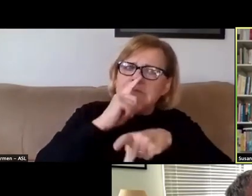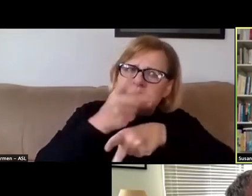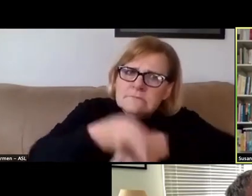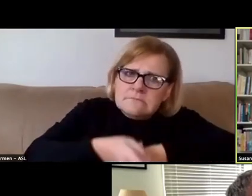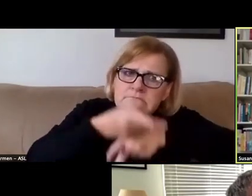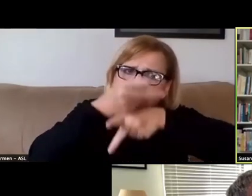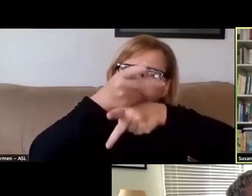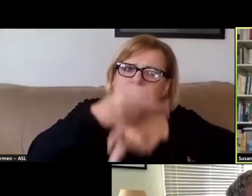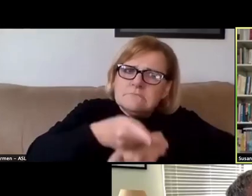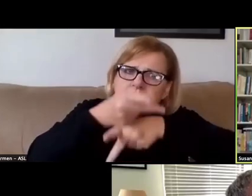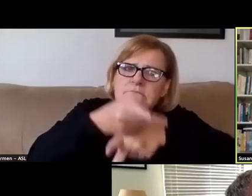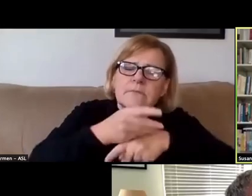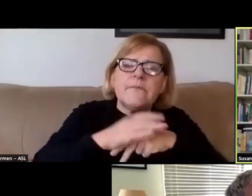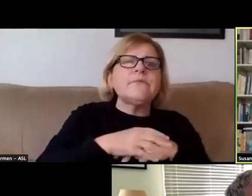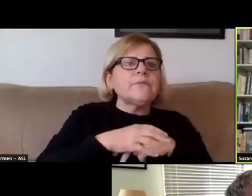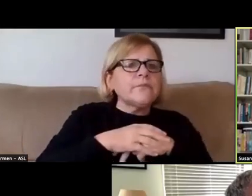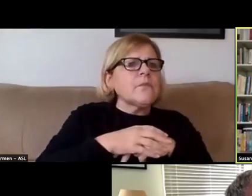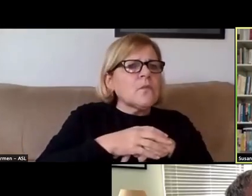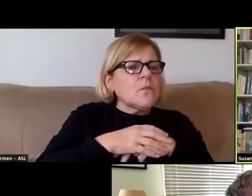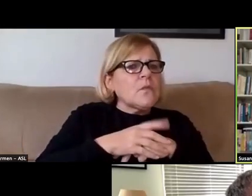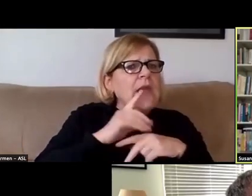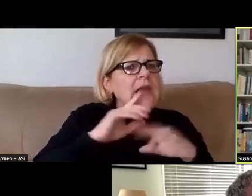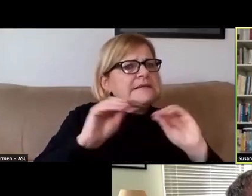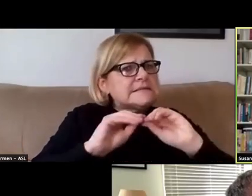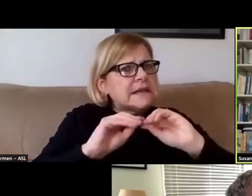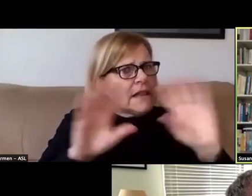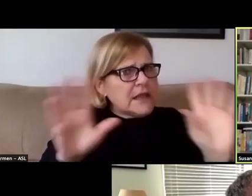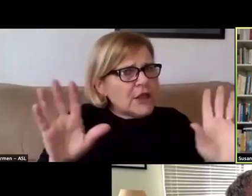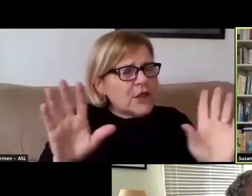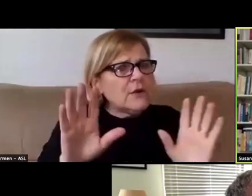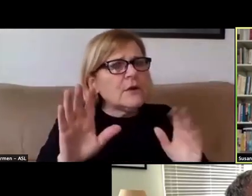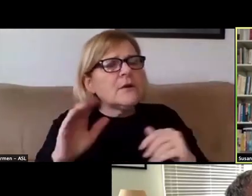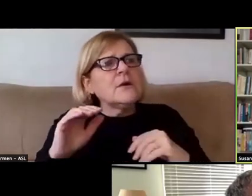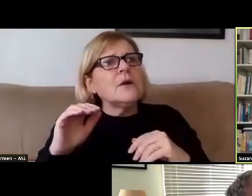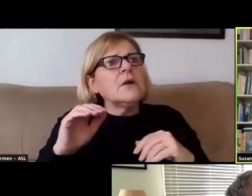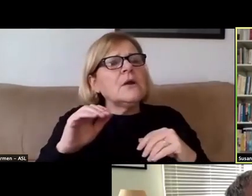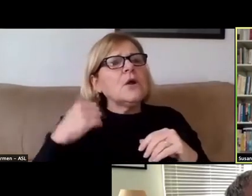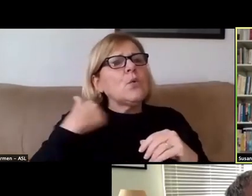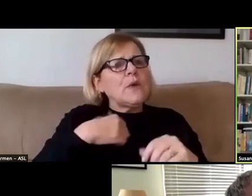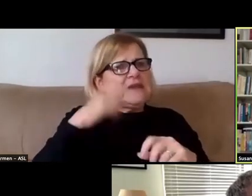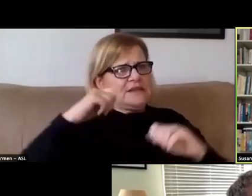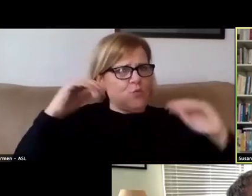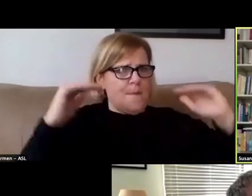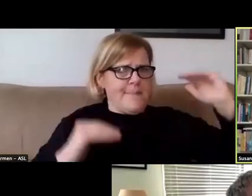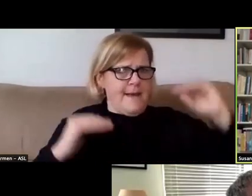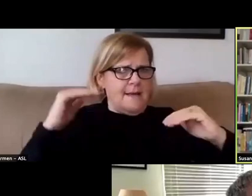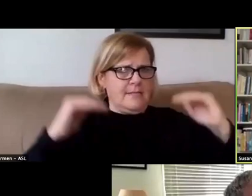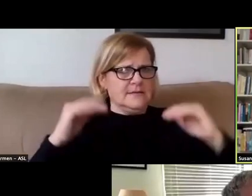So, you know, it's clear then that we need to balance those considerations.